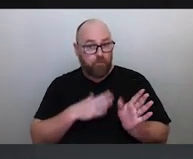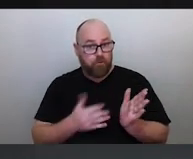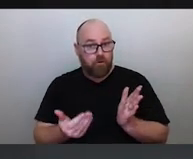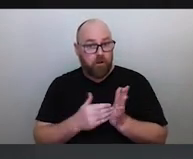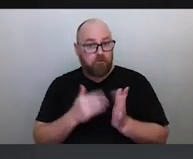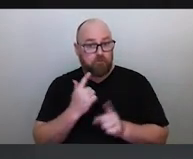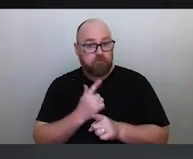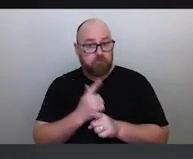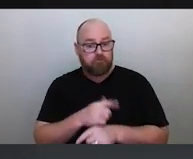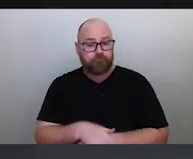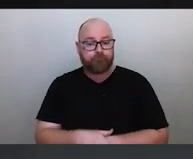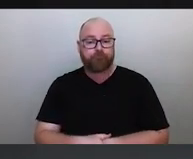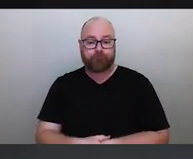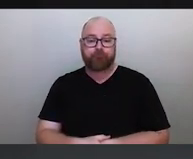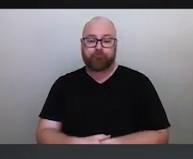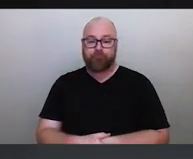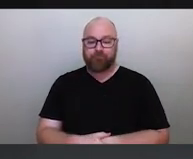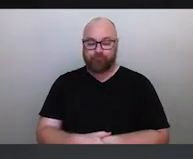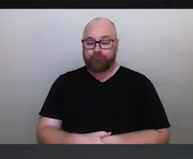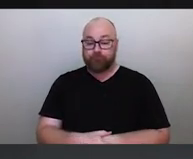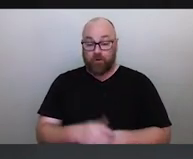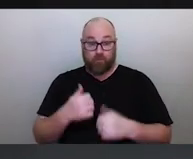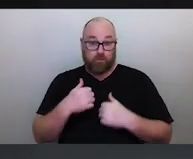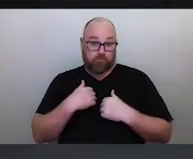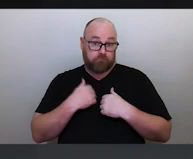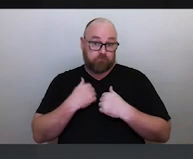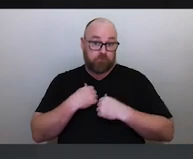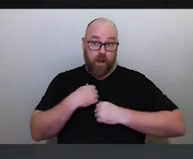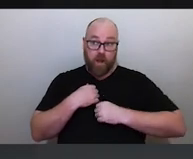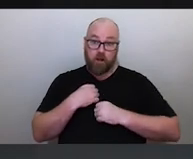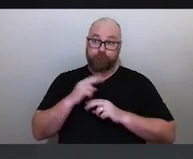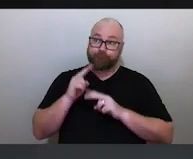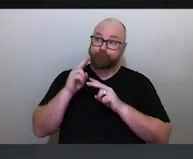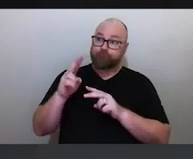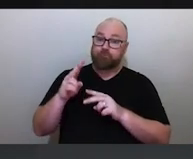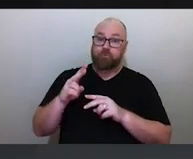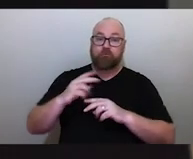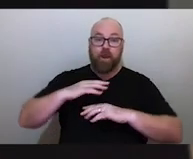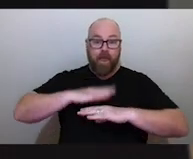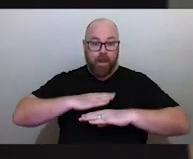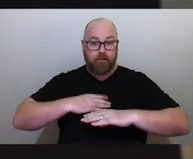Yeah, well, our perception of of land and time and